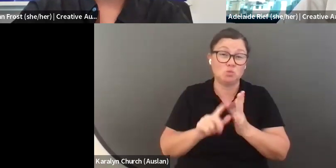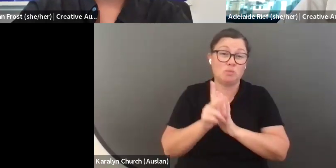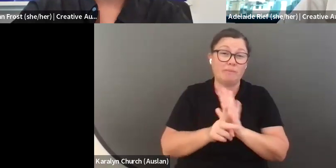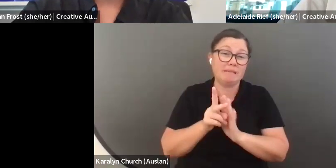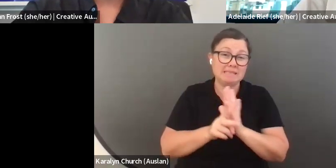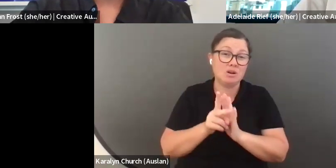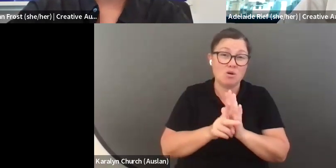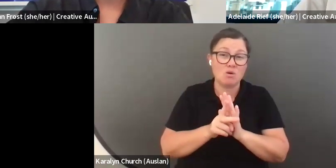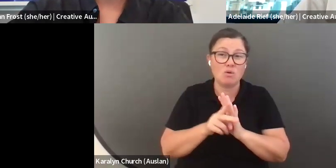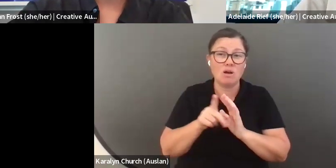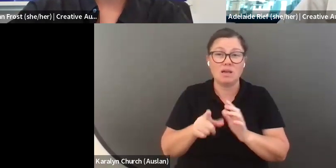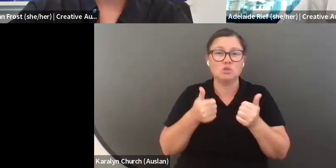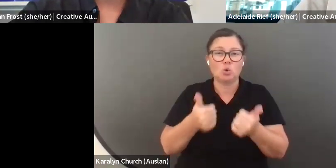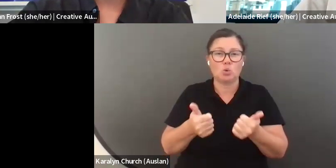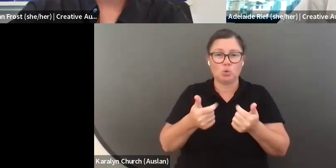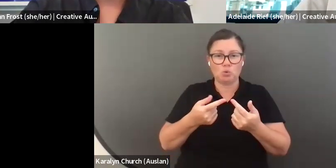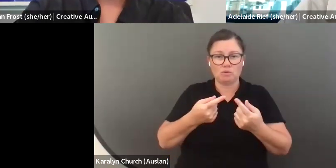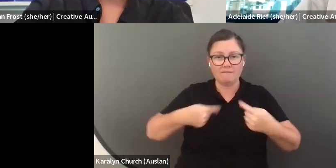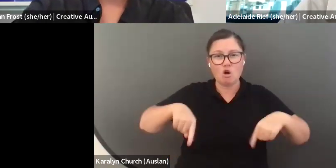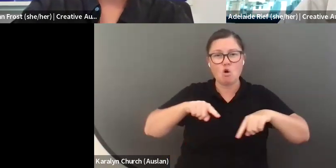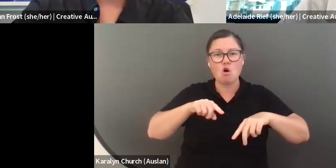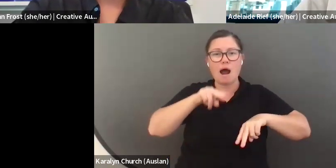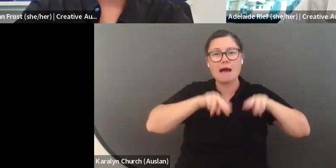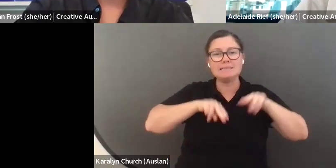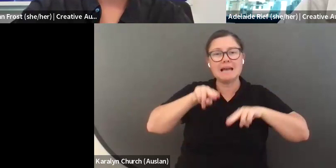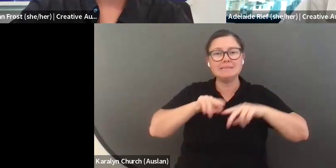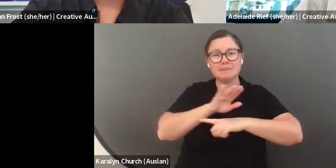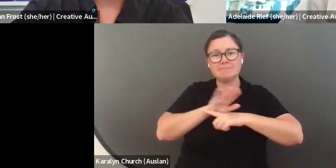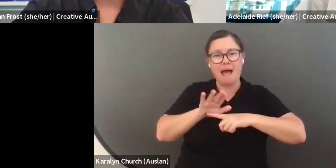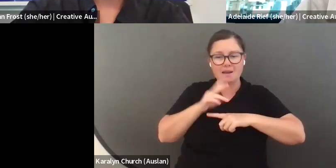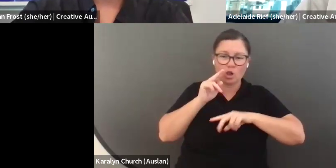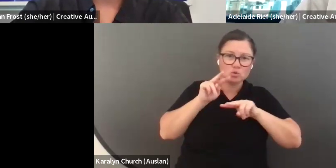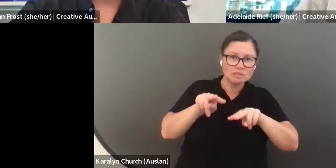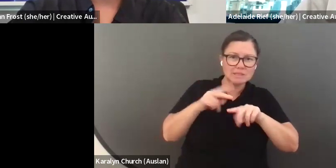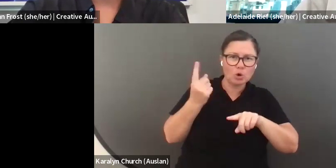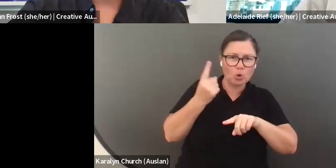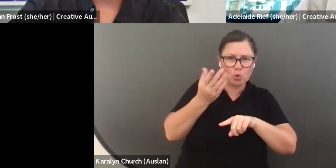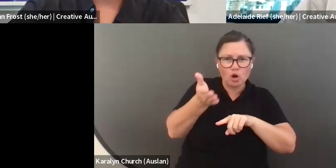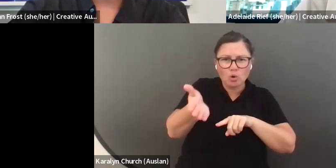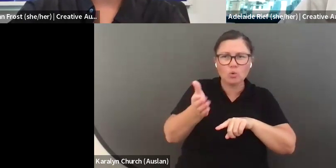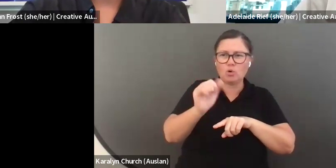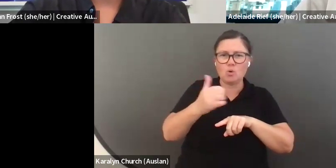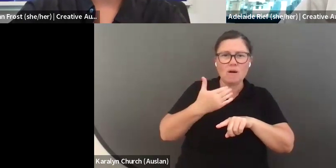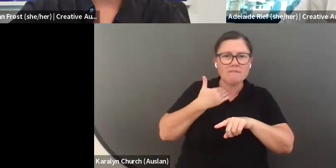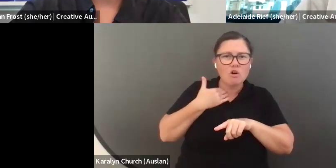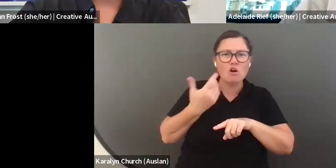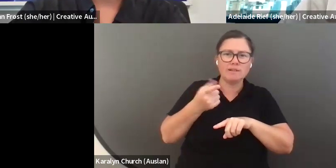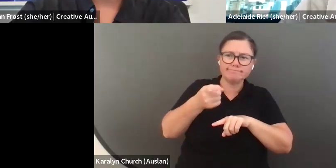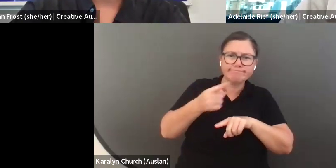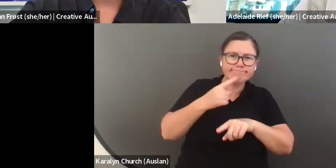in the Q&A and what it should include as well. We really encourage you to do a video. That's